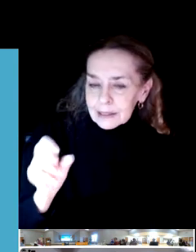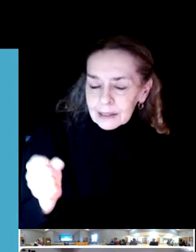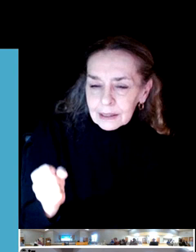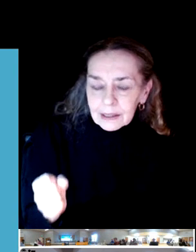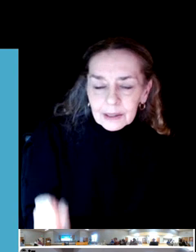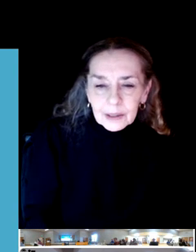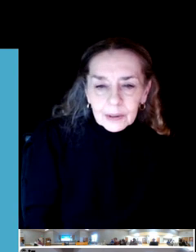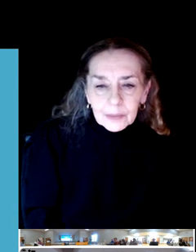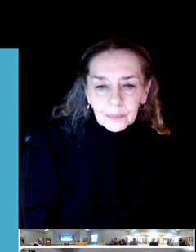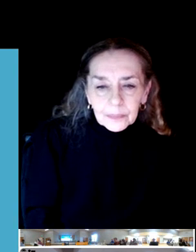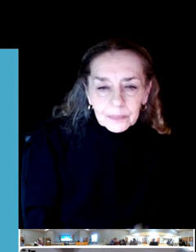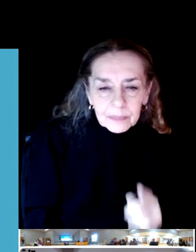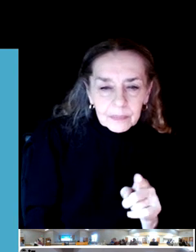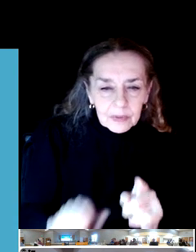There is another question.